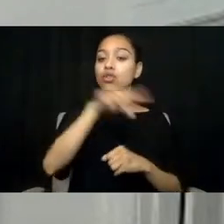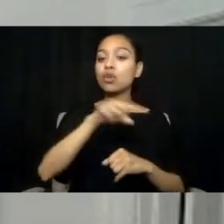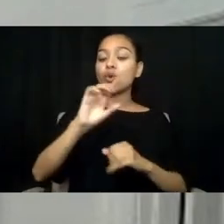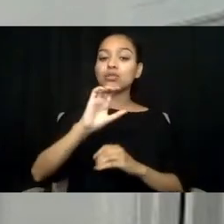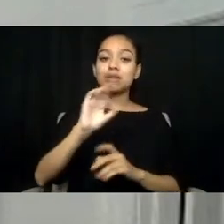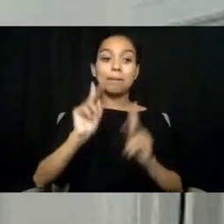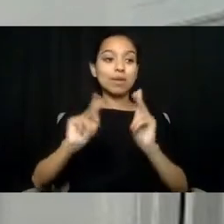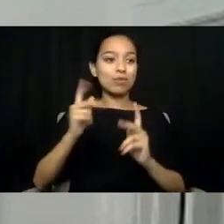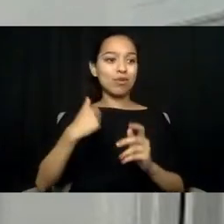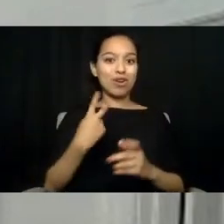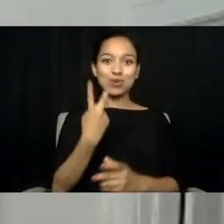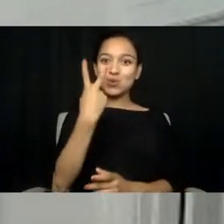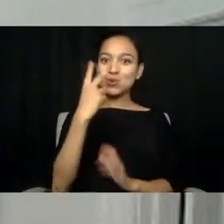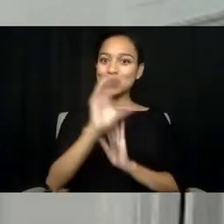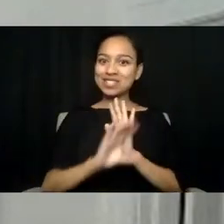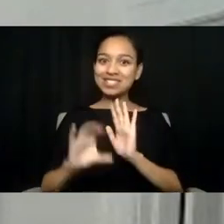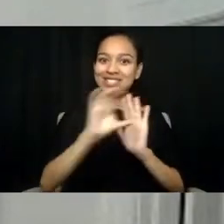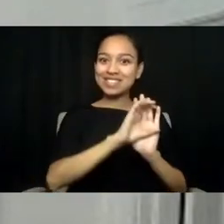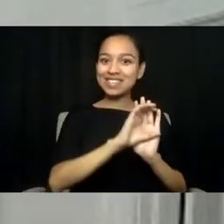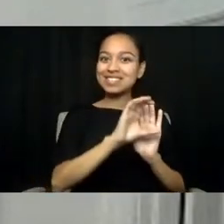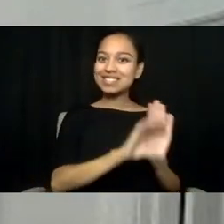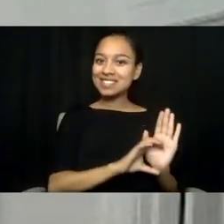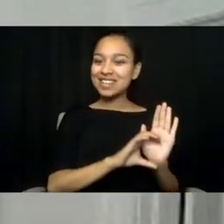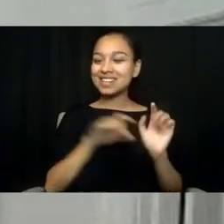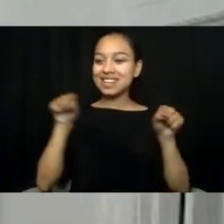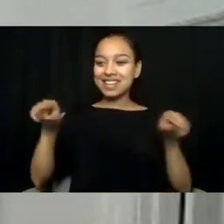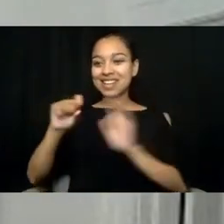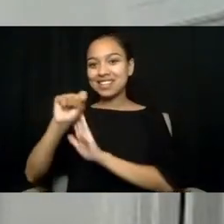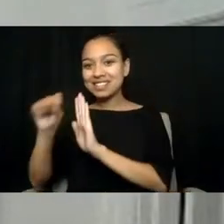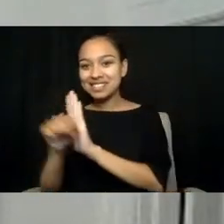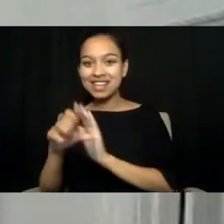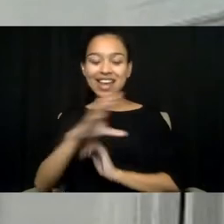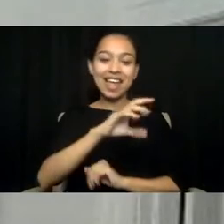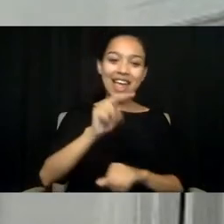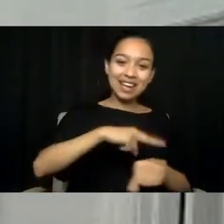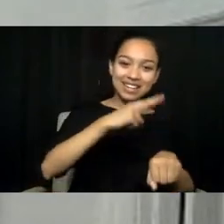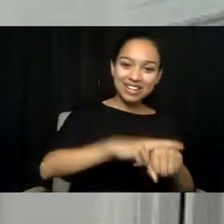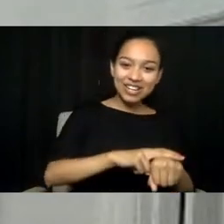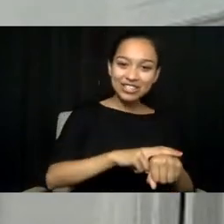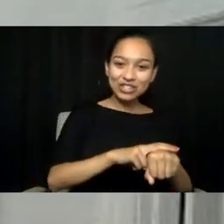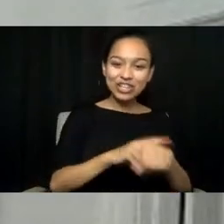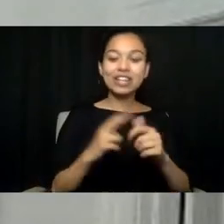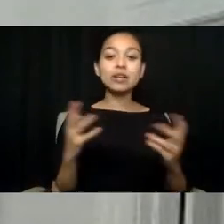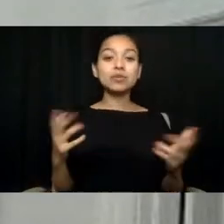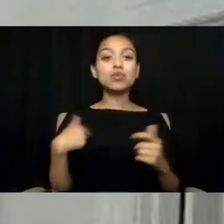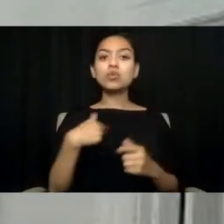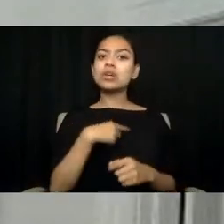in that state and in our nation, we need to make sure that we're building systems